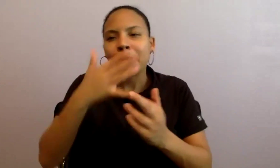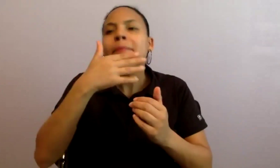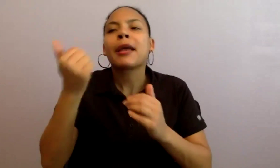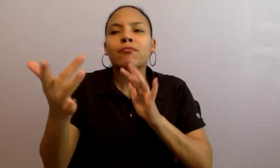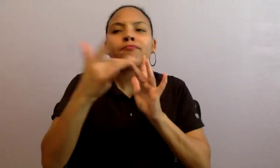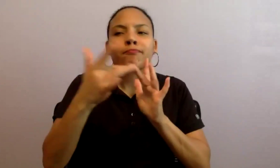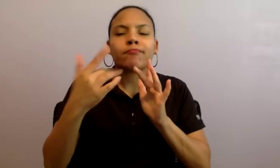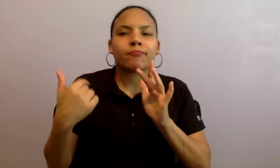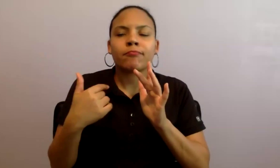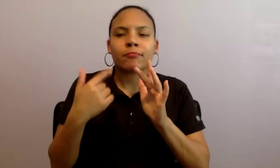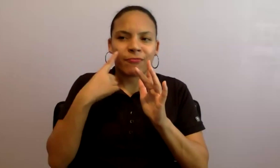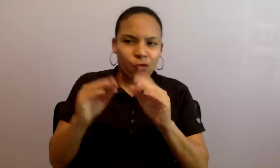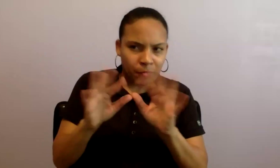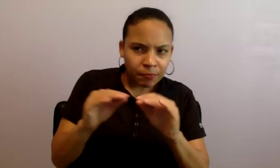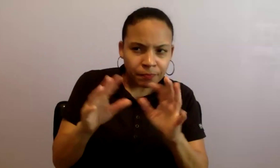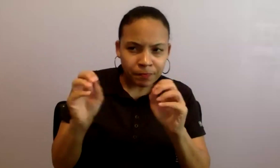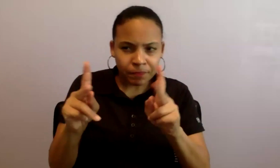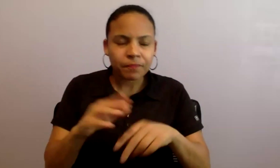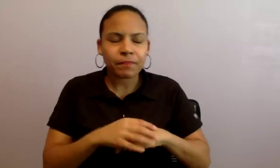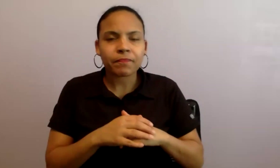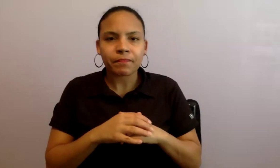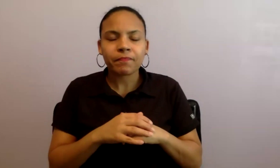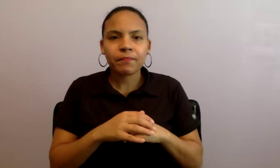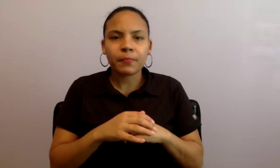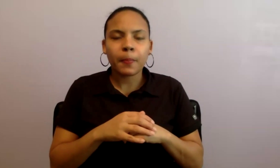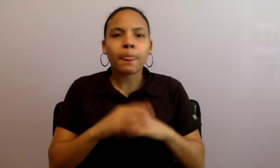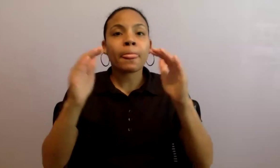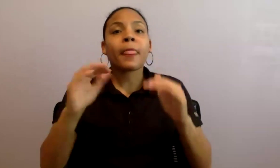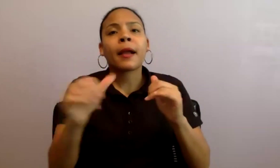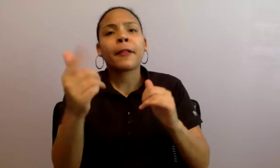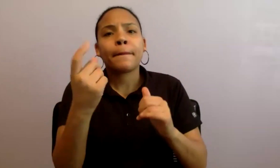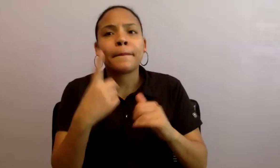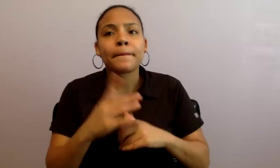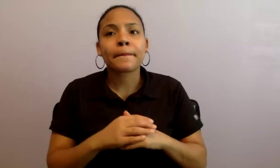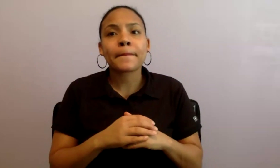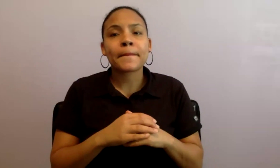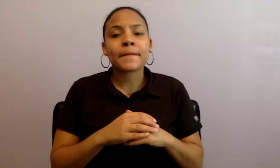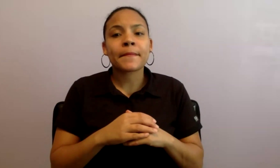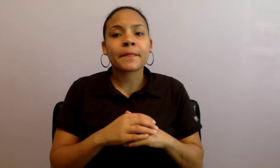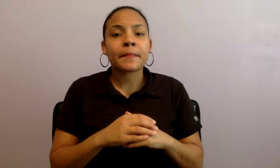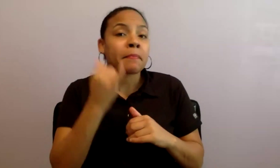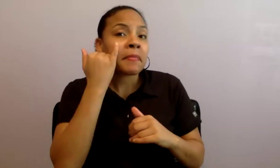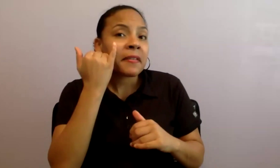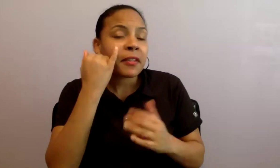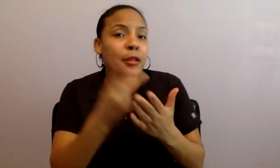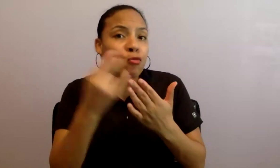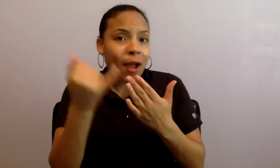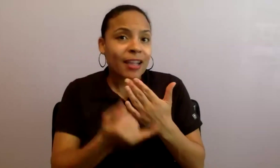is in ‑‑ and this is another anonymous attendee. If the project is in preview performances, where